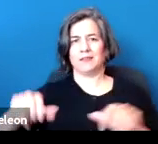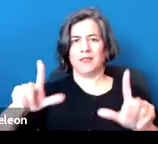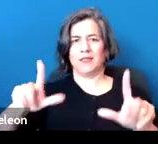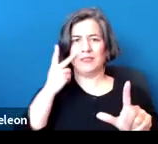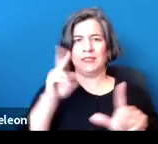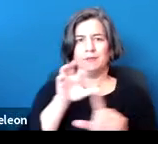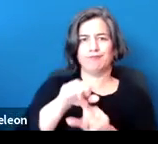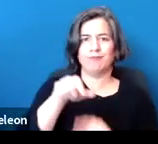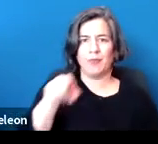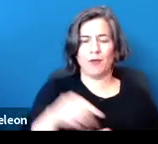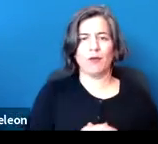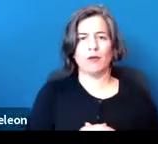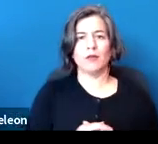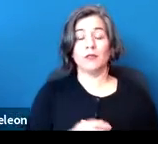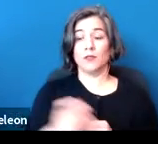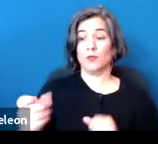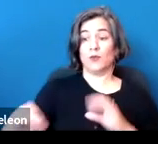and we will follow up with folks individually.